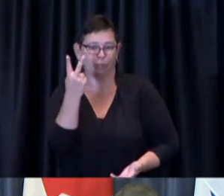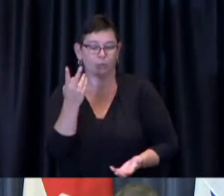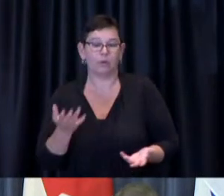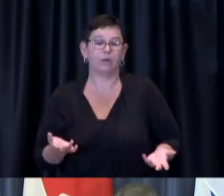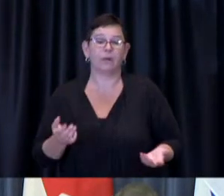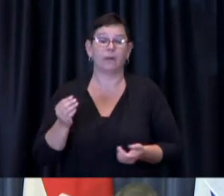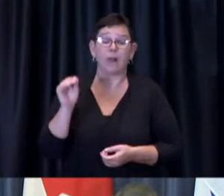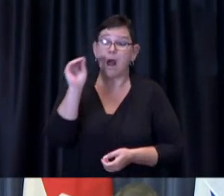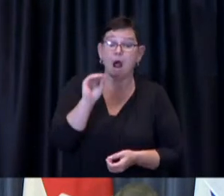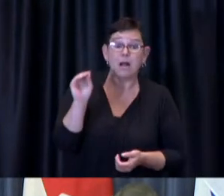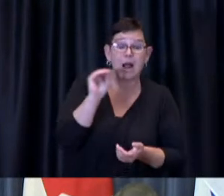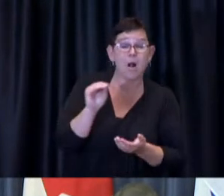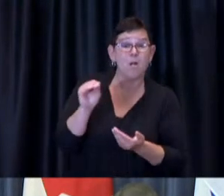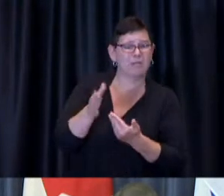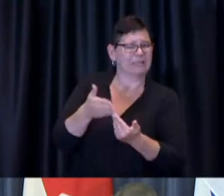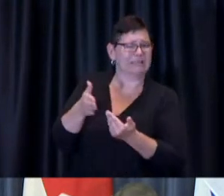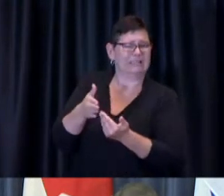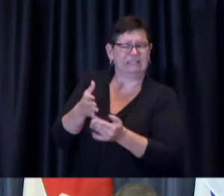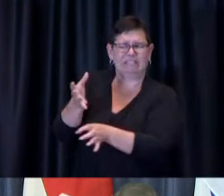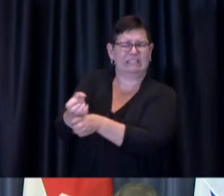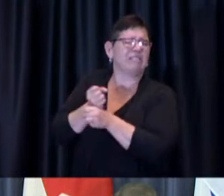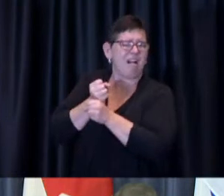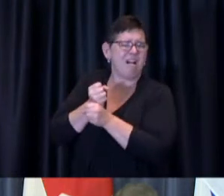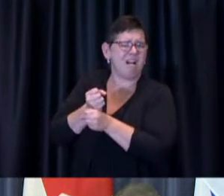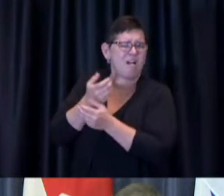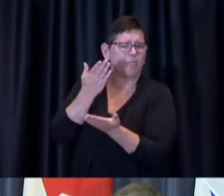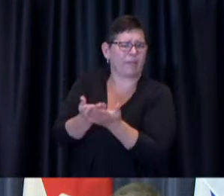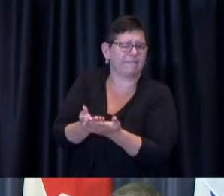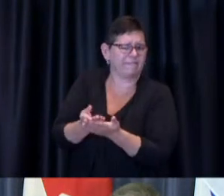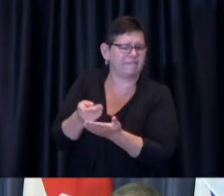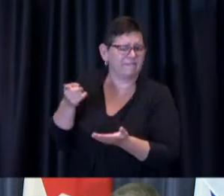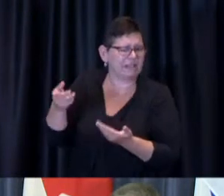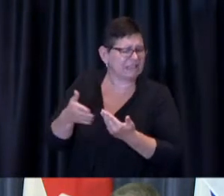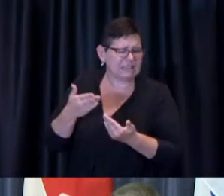which would appear to be and that it has the right information on it and so a lot of this